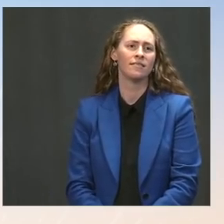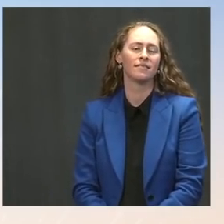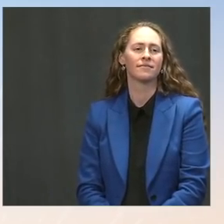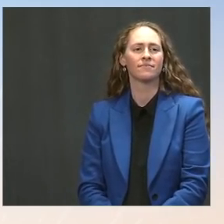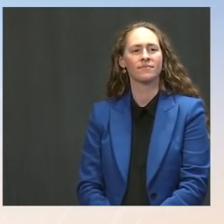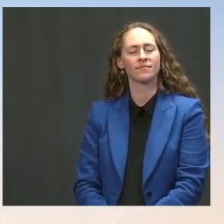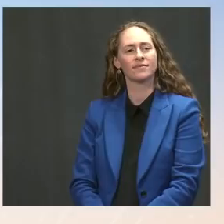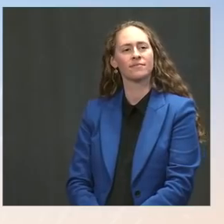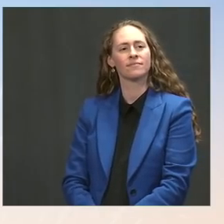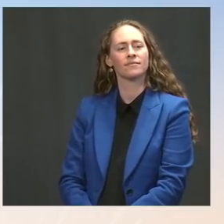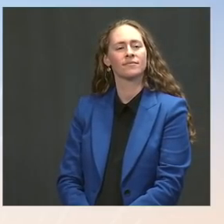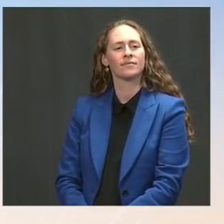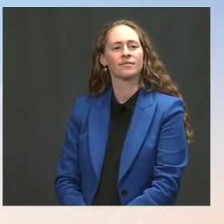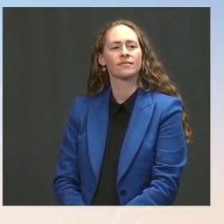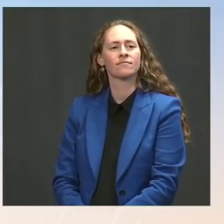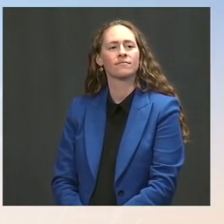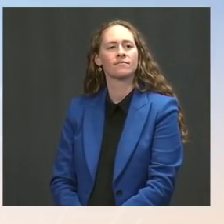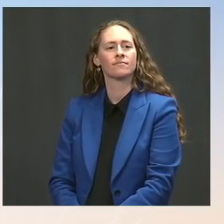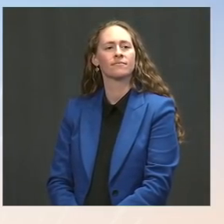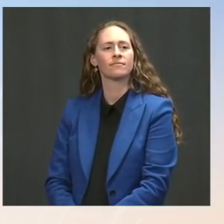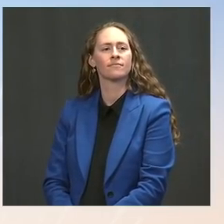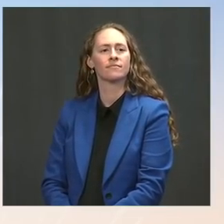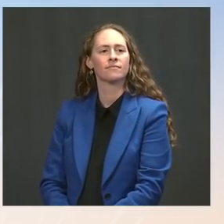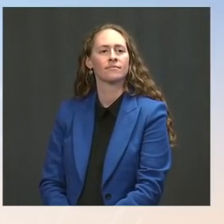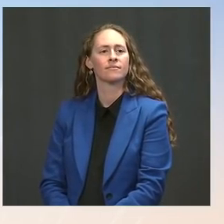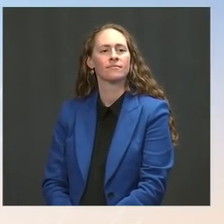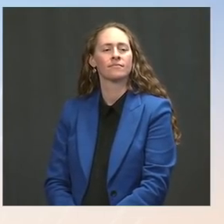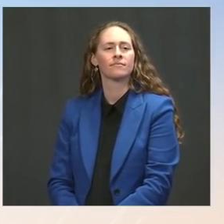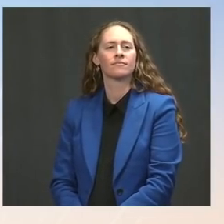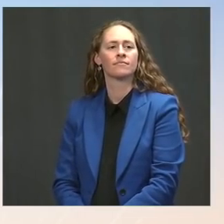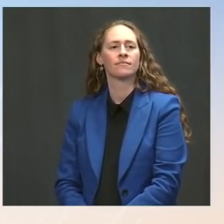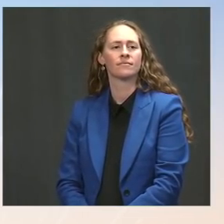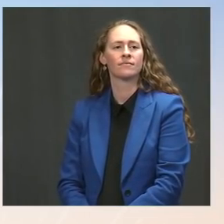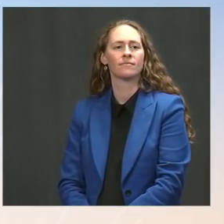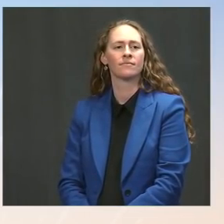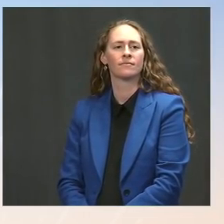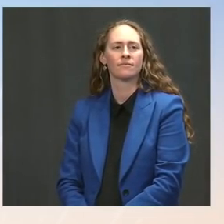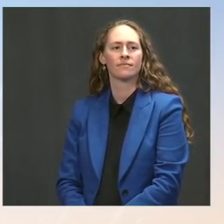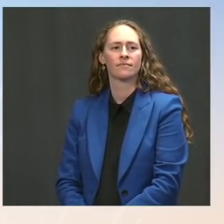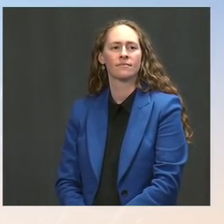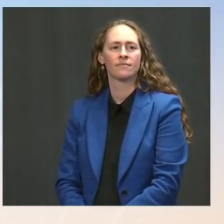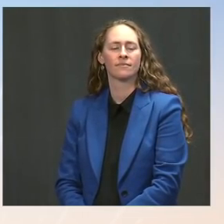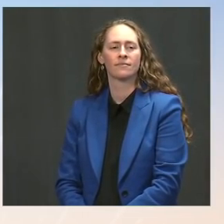The Press: The President has dismissed the parliament, most of the government,